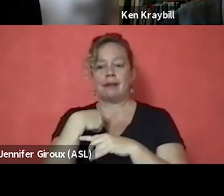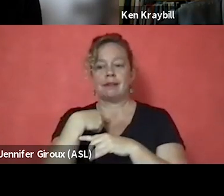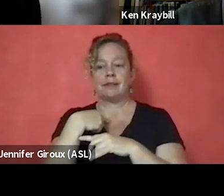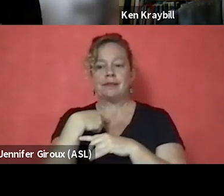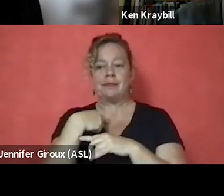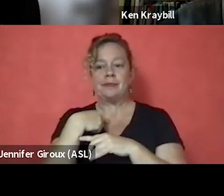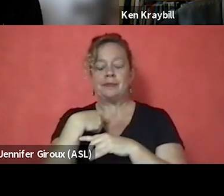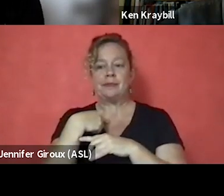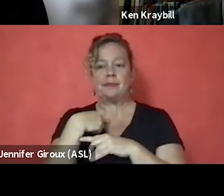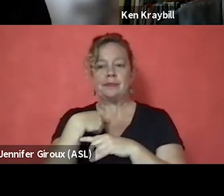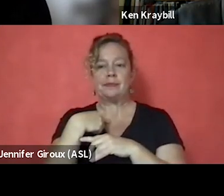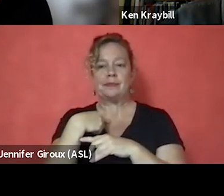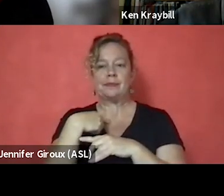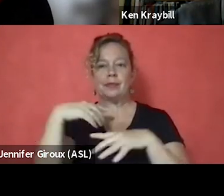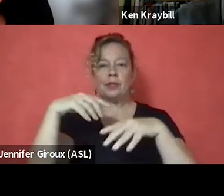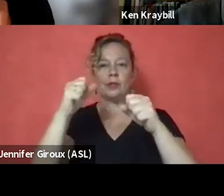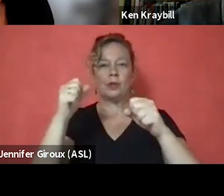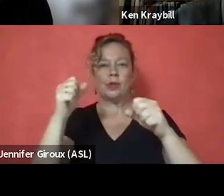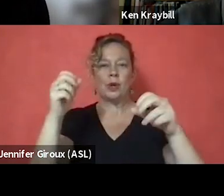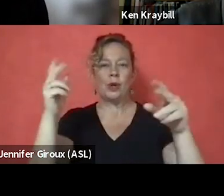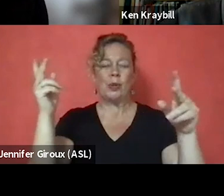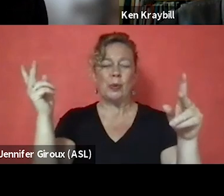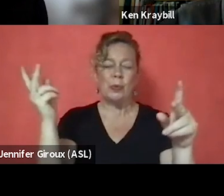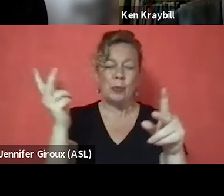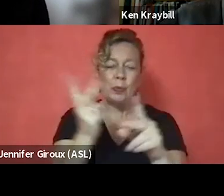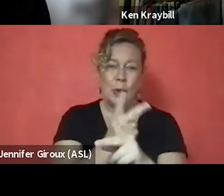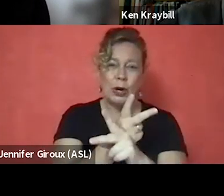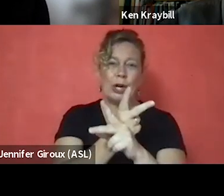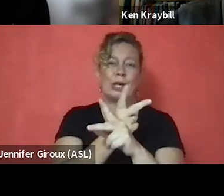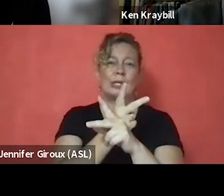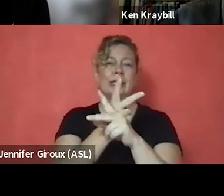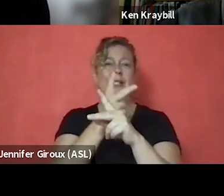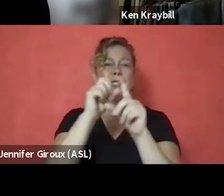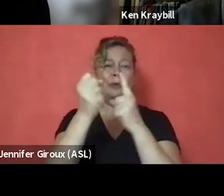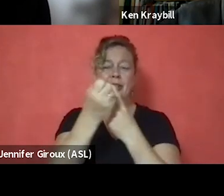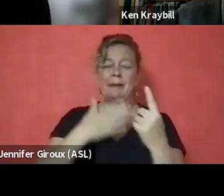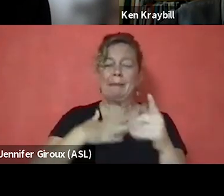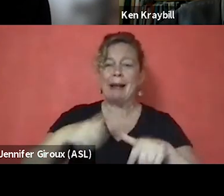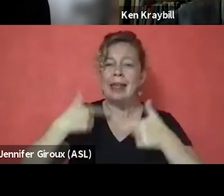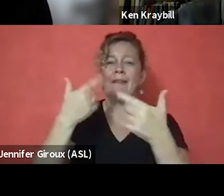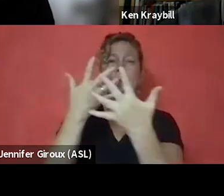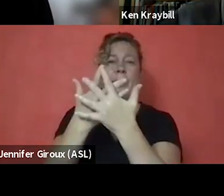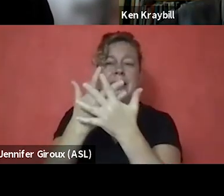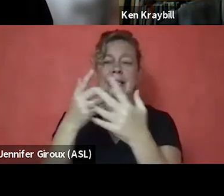the worst liabilities of my entire life, prison, addiction, trauma,